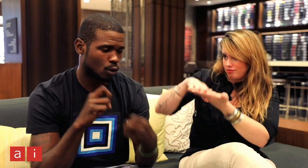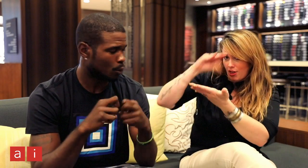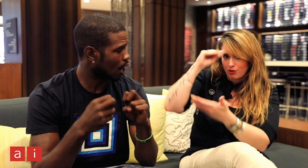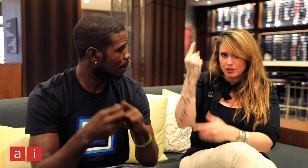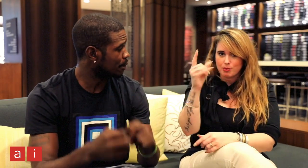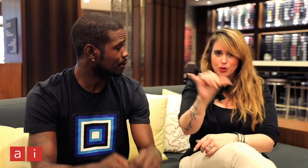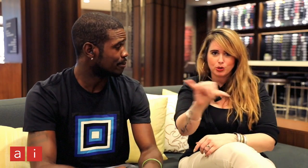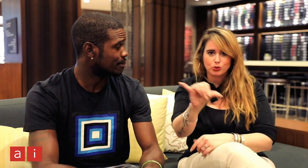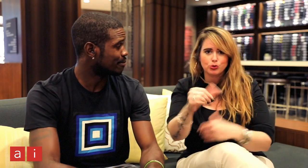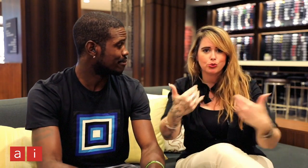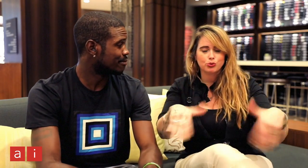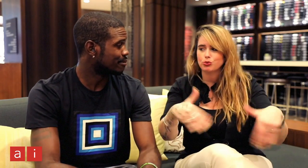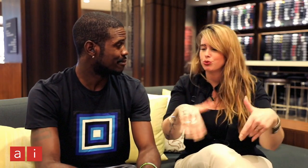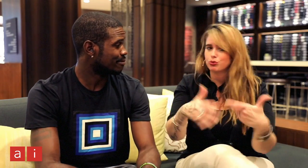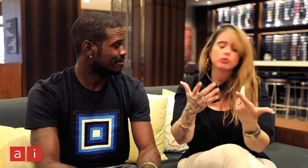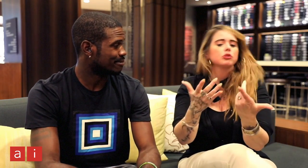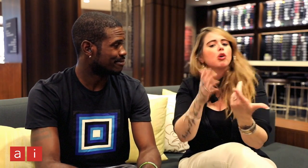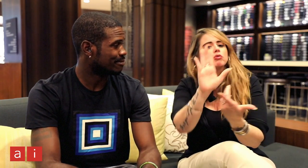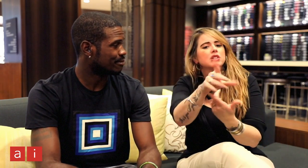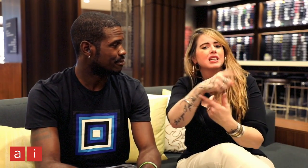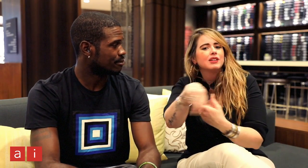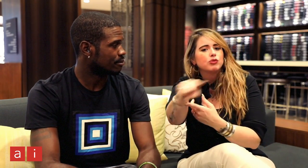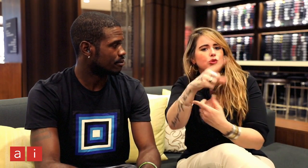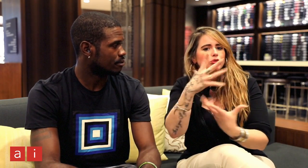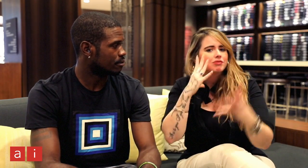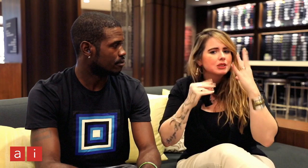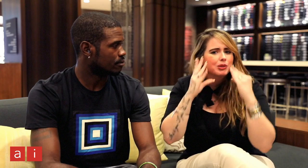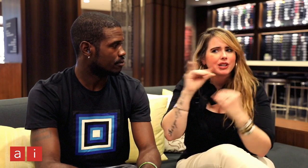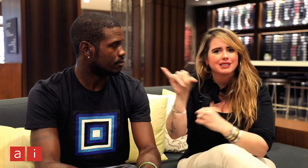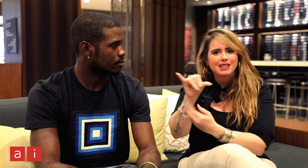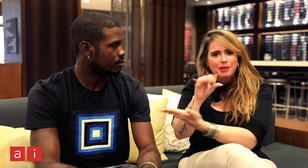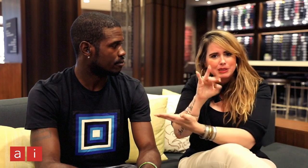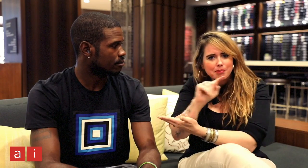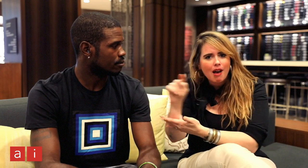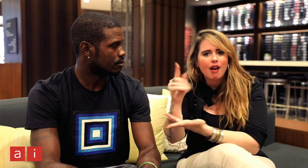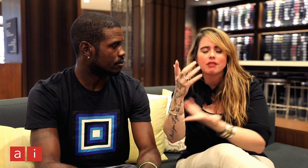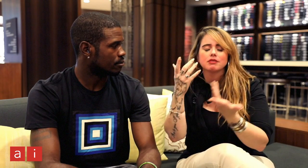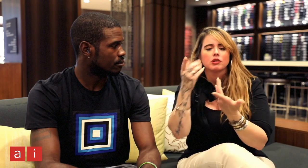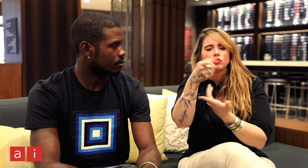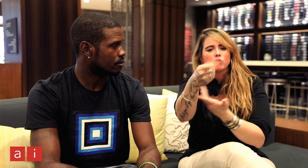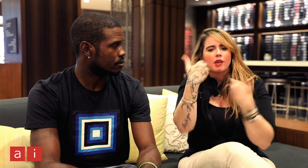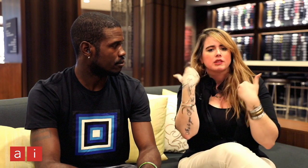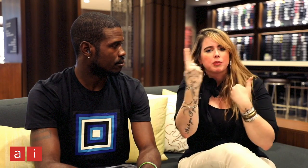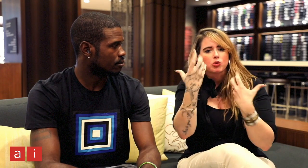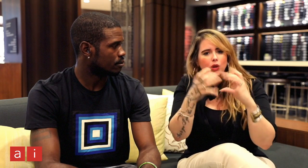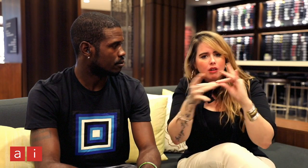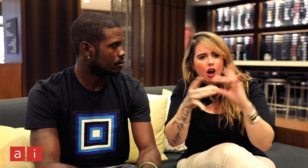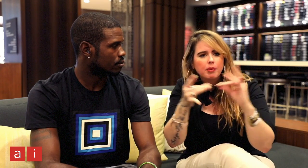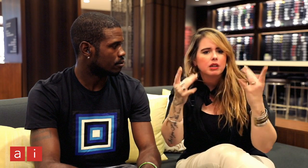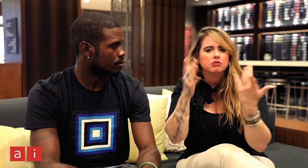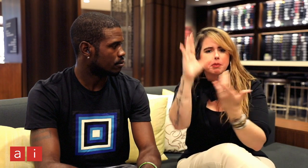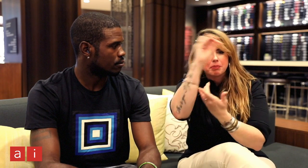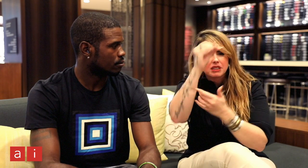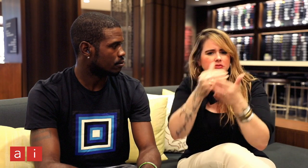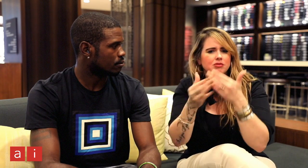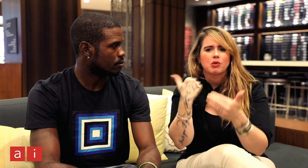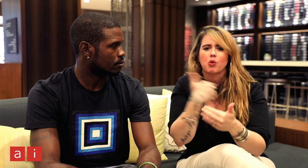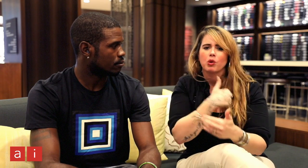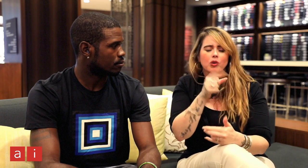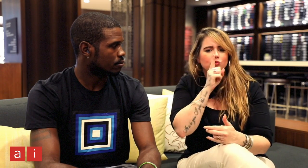I learned something too. Wow... If you've had similar experiences as Matt or if you have something you'd like to say, or an opinion you'd like to share,